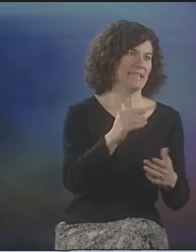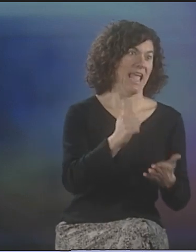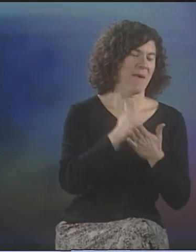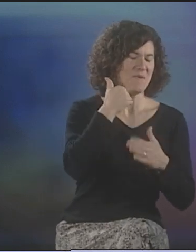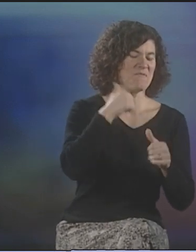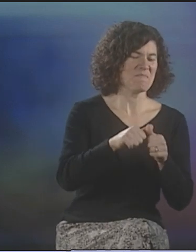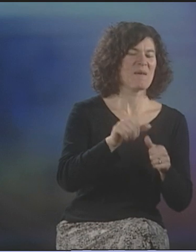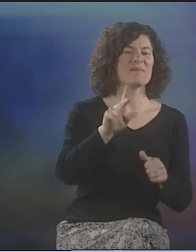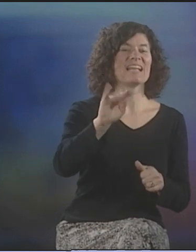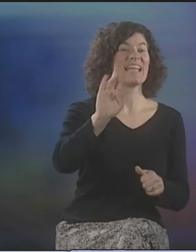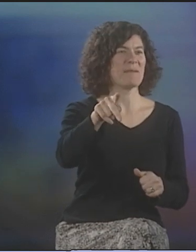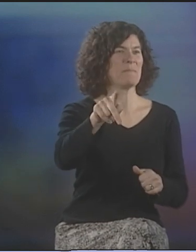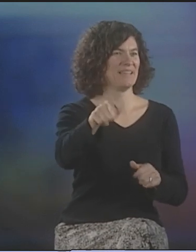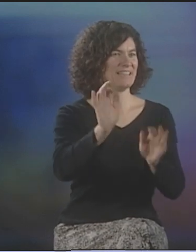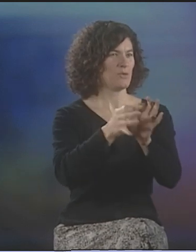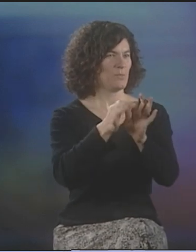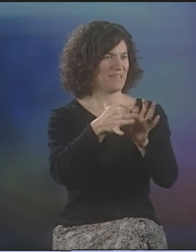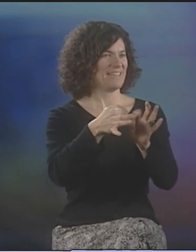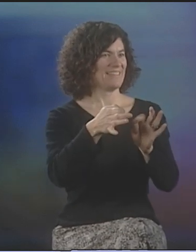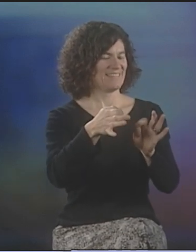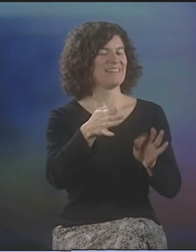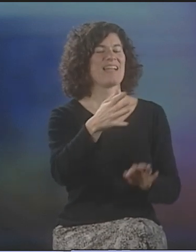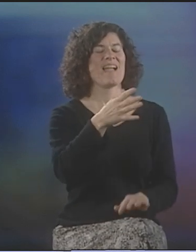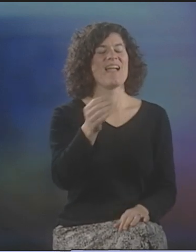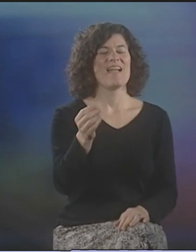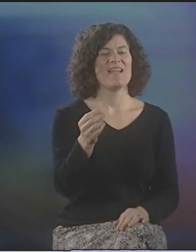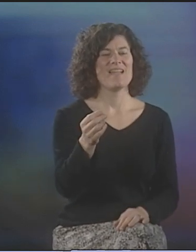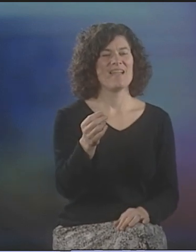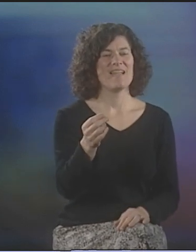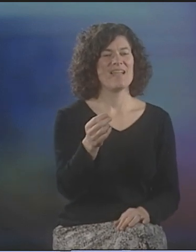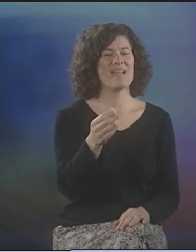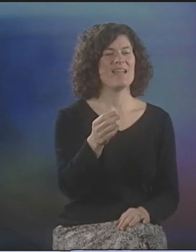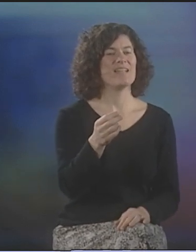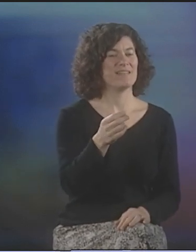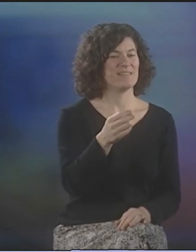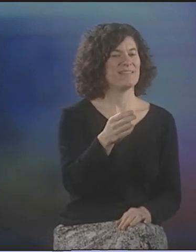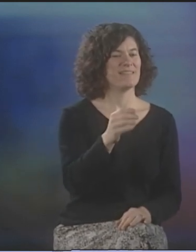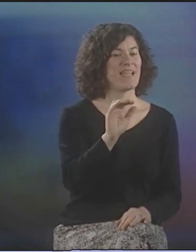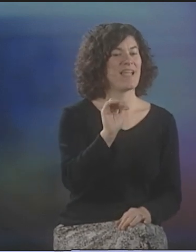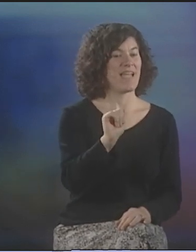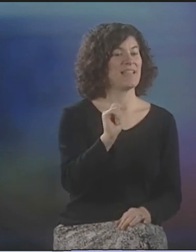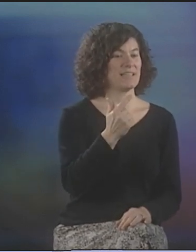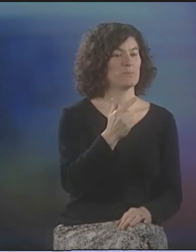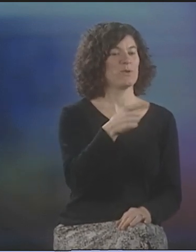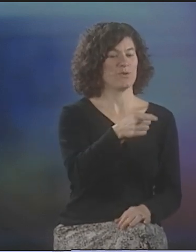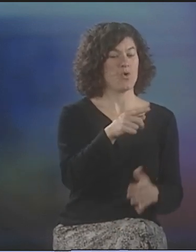AND THE DVD HELPED GET MY MEMORY GOING A LITTLE BIT ABOUT THAT, ESPECIALLY IN TERMS OF THE INTERPRETATION.